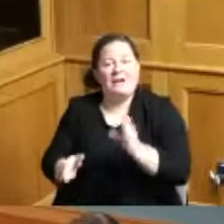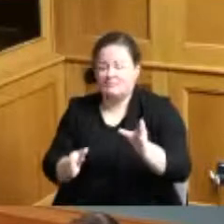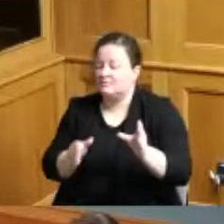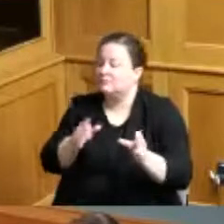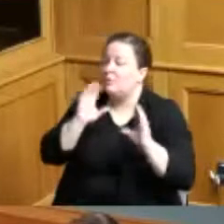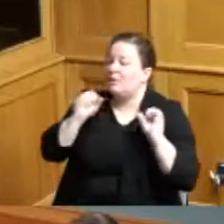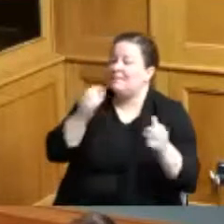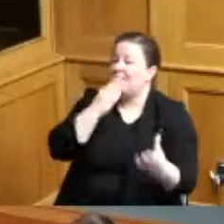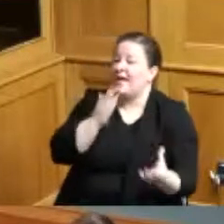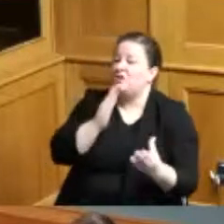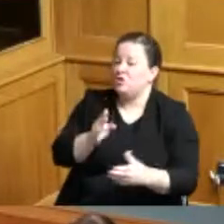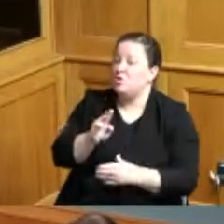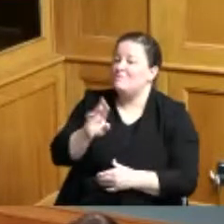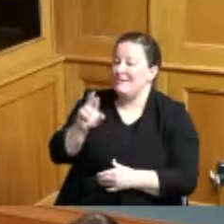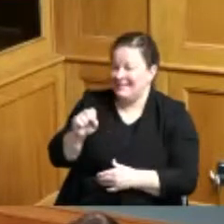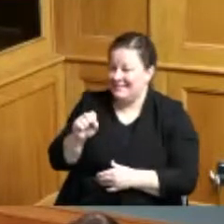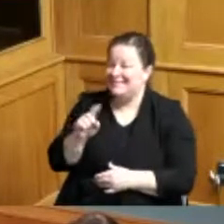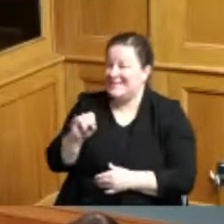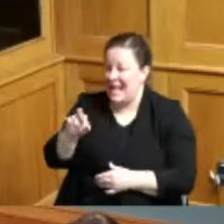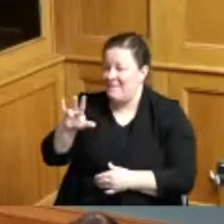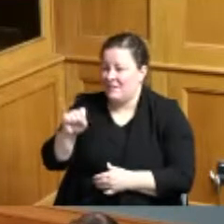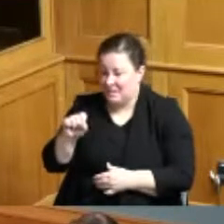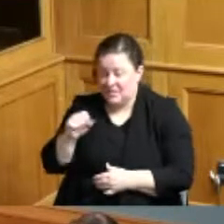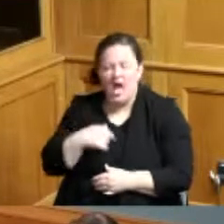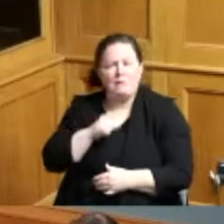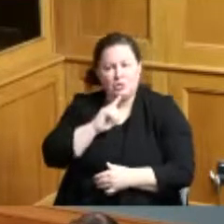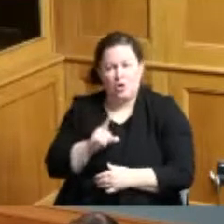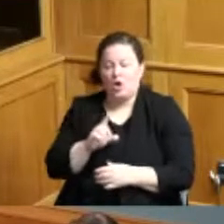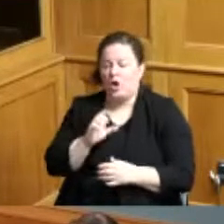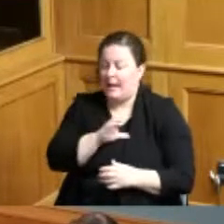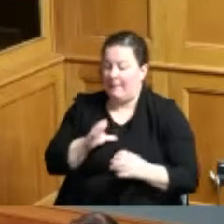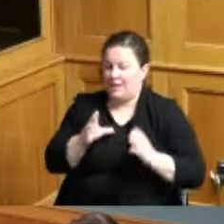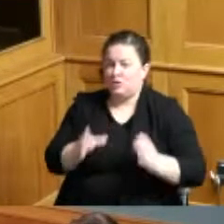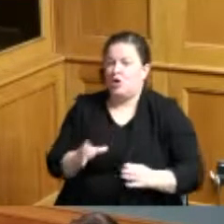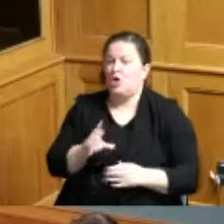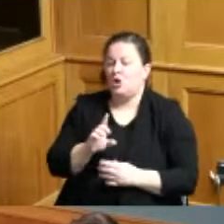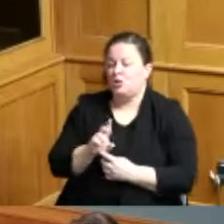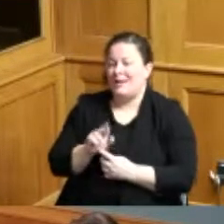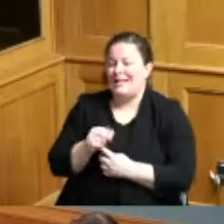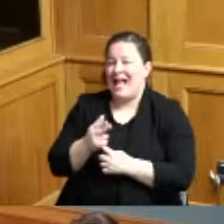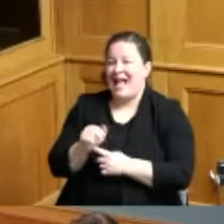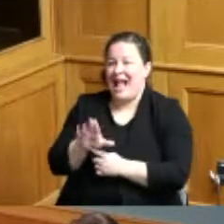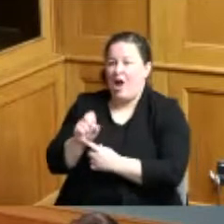calling in and I'm sure that Commissioner Driehaus will alert the other Commissioners as it relates